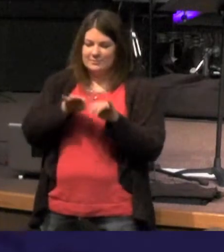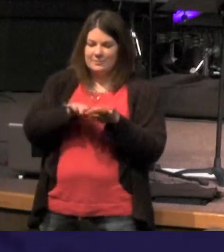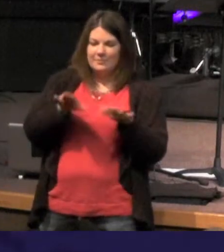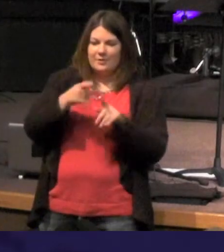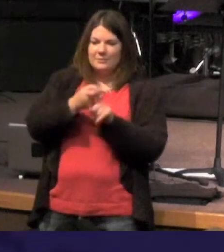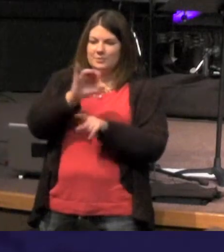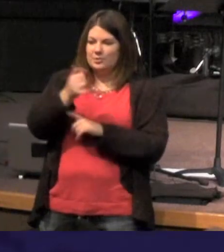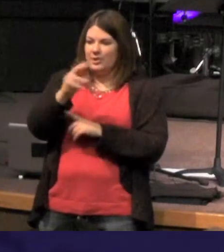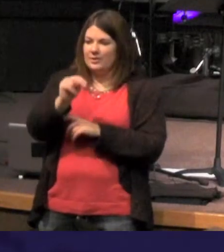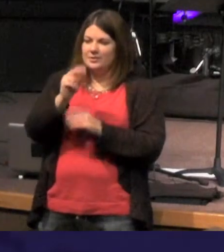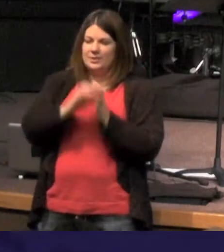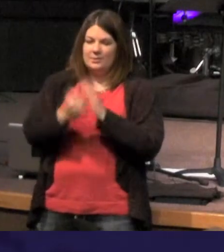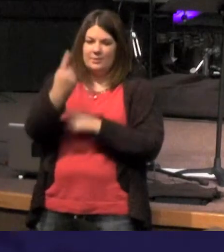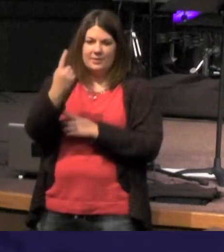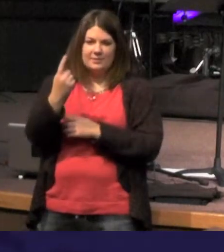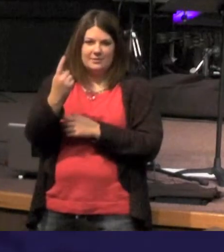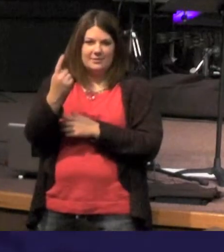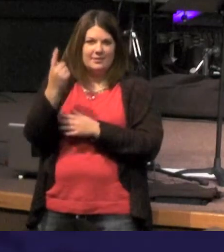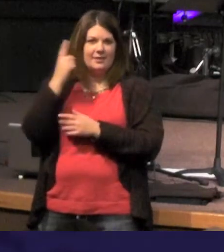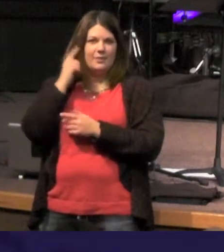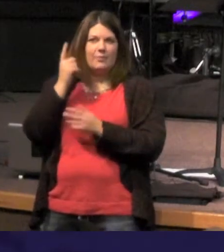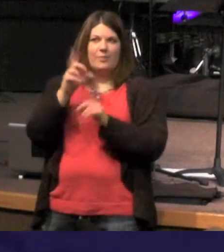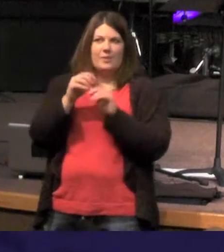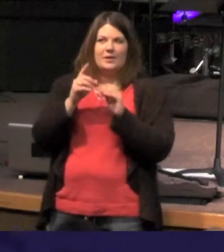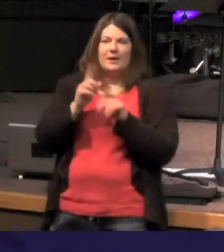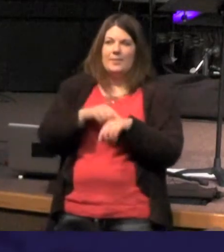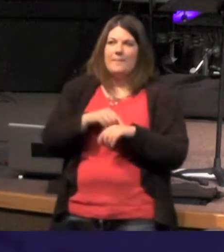of John chapter one Can you hear just one more time